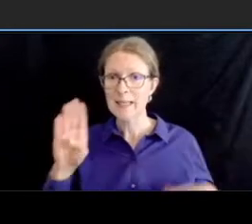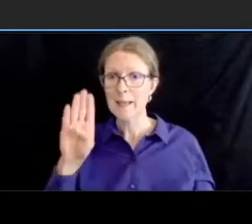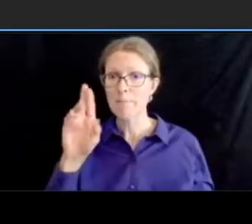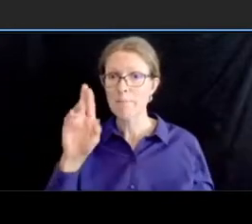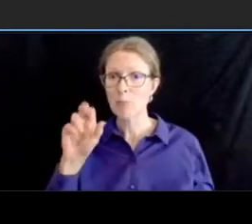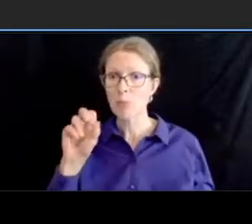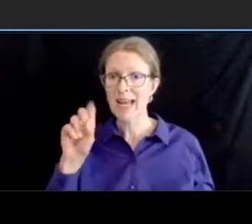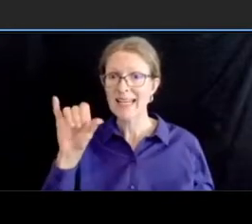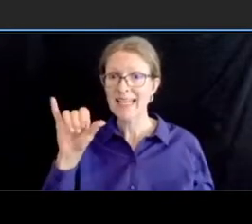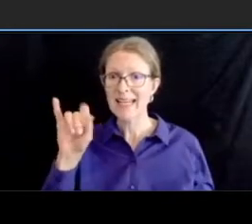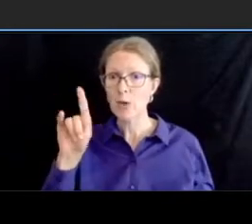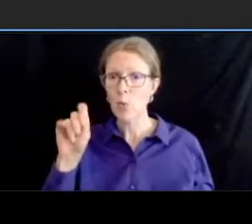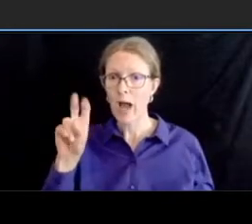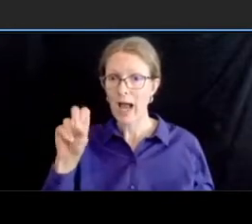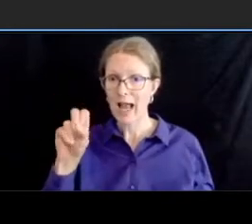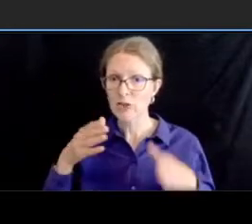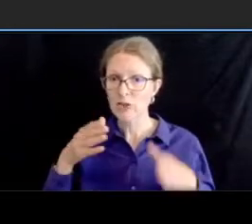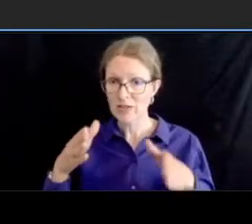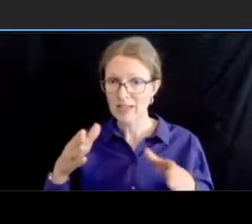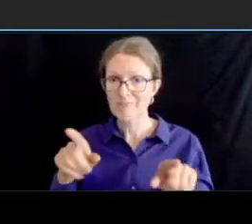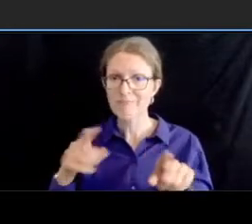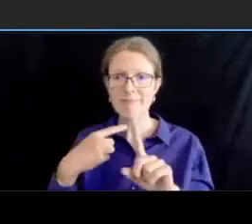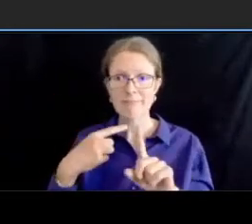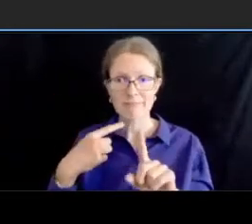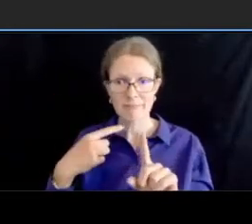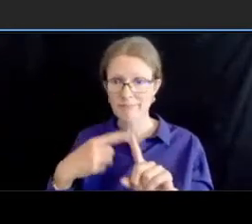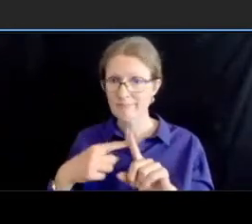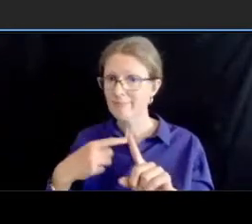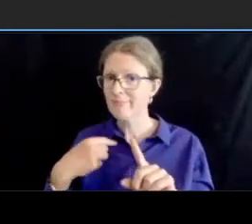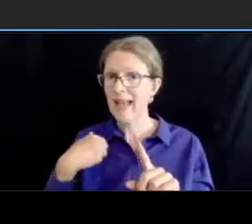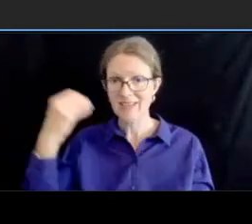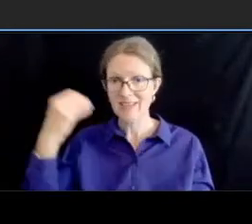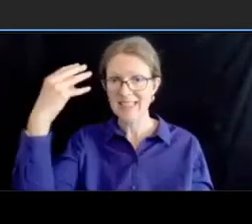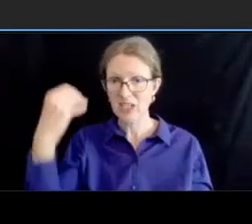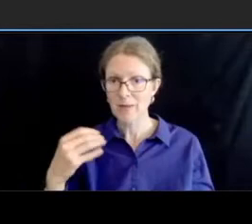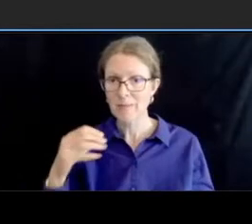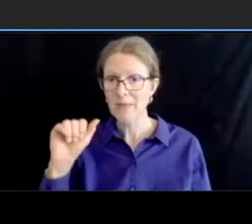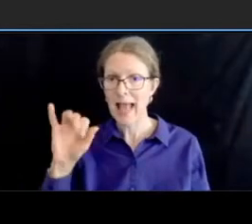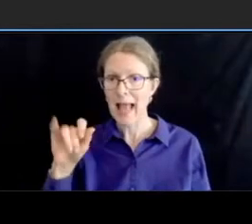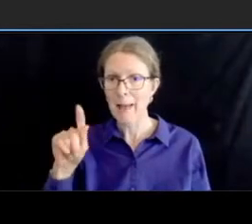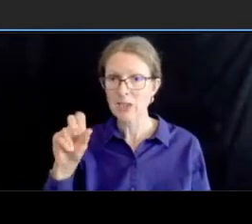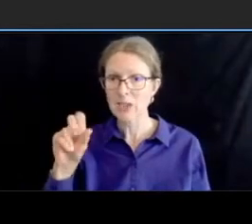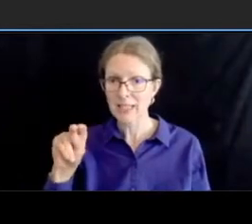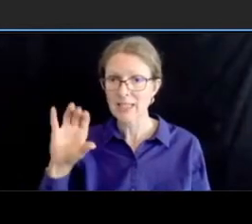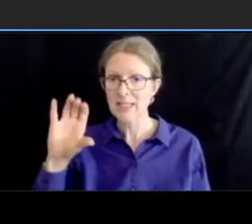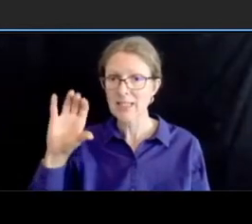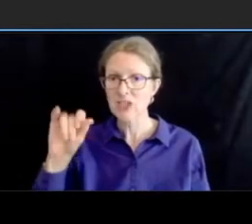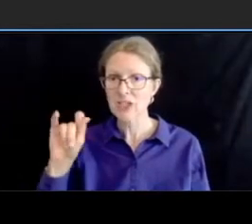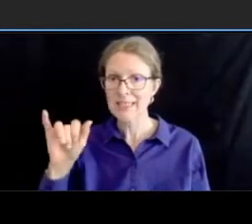street chesapeake street and cumberland street all stopped controlled intersections uh our initial